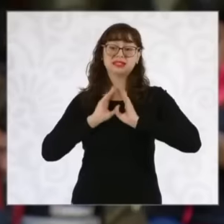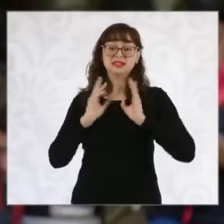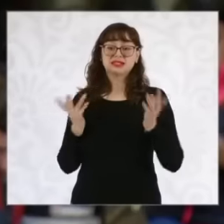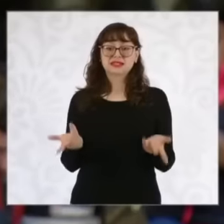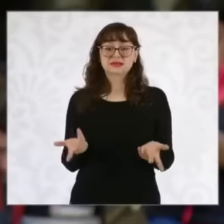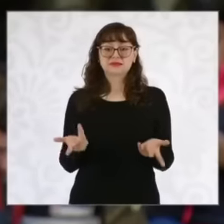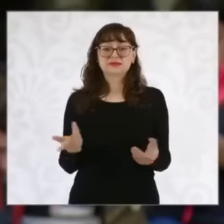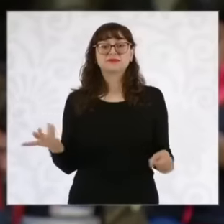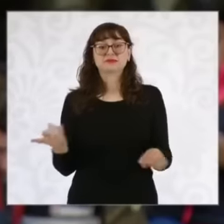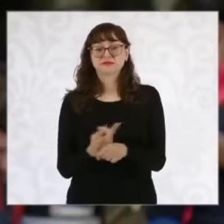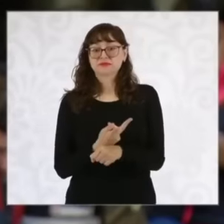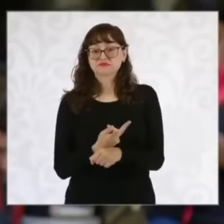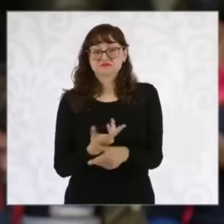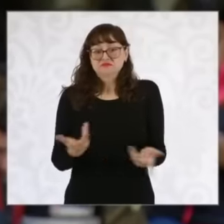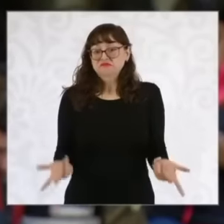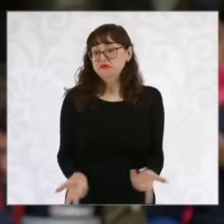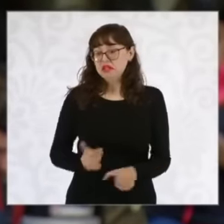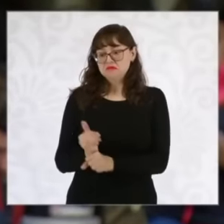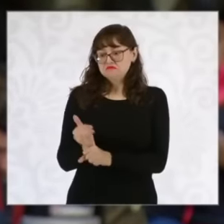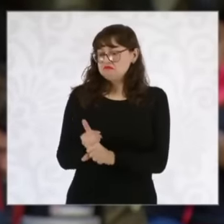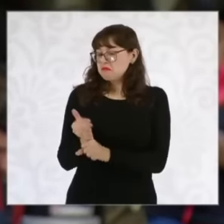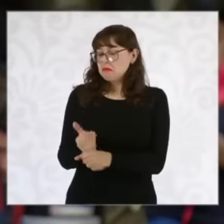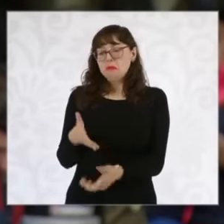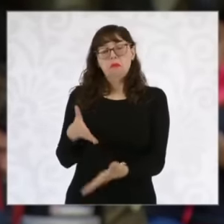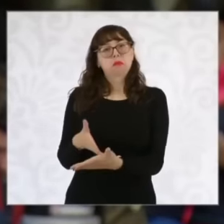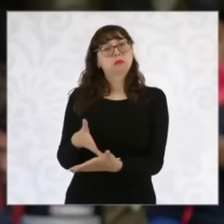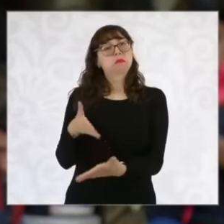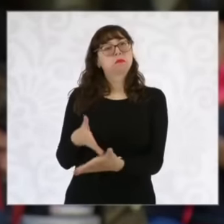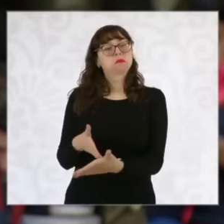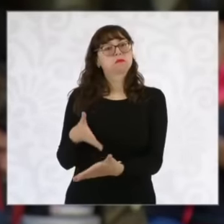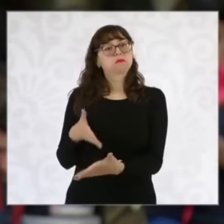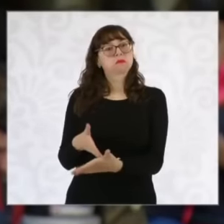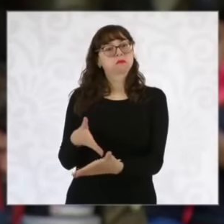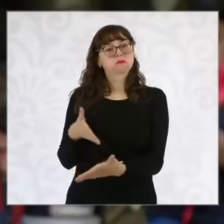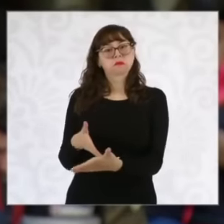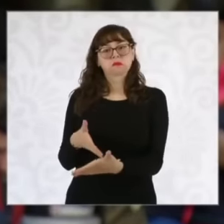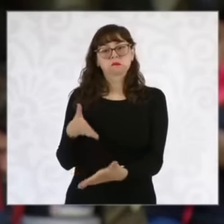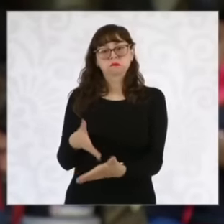that the investigations had already They are not moving forward, it has practically hit the wall, there is destruction of evidence